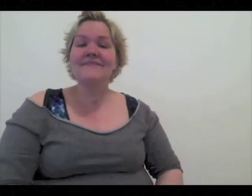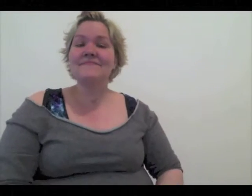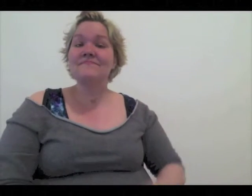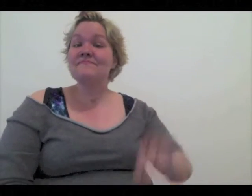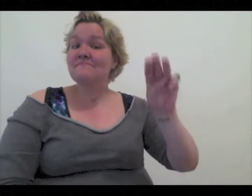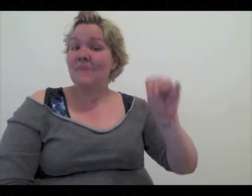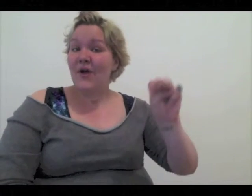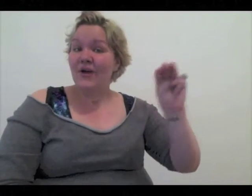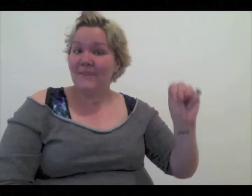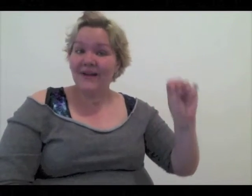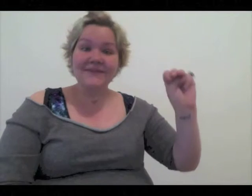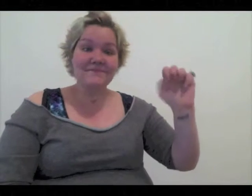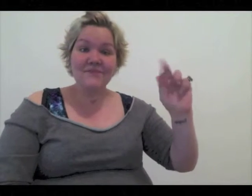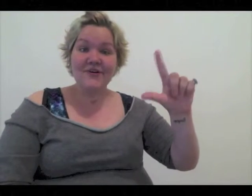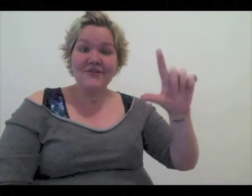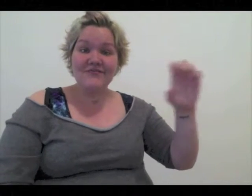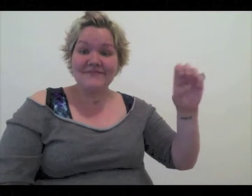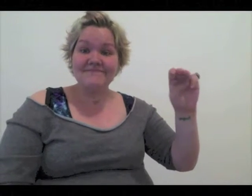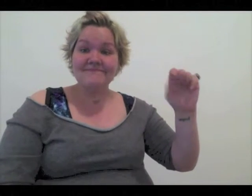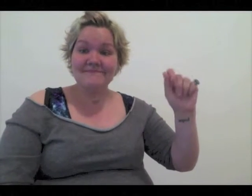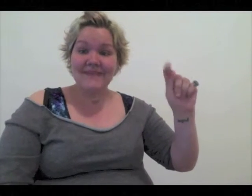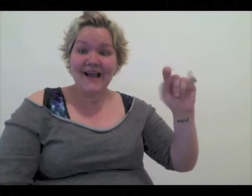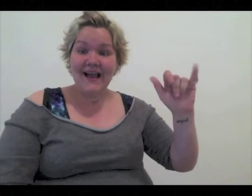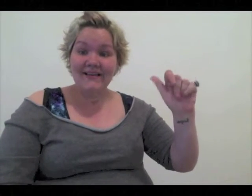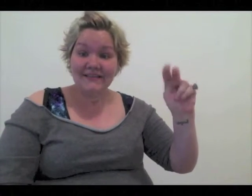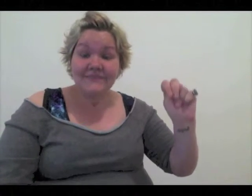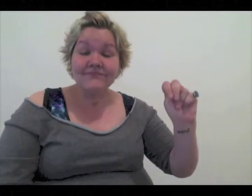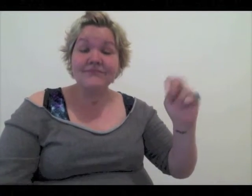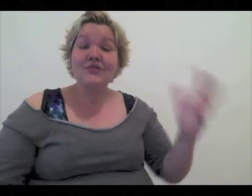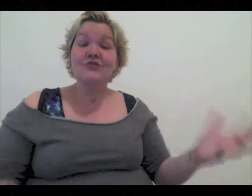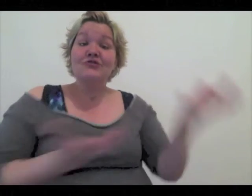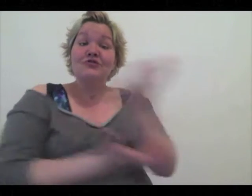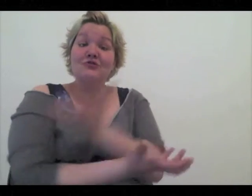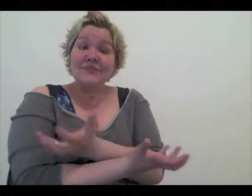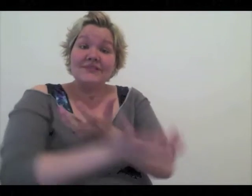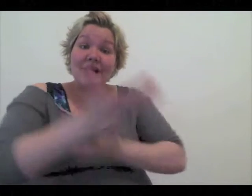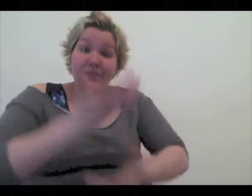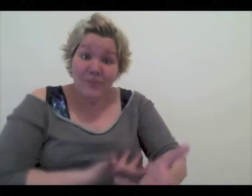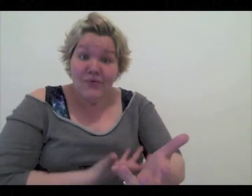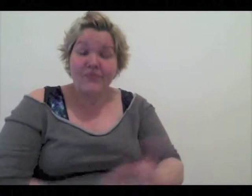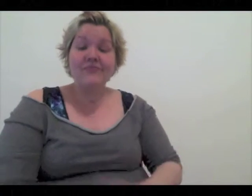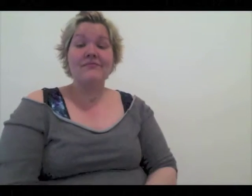Marlee Matlin. Switched at Birth.